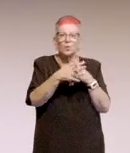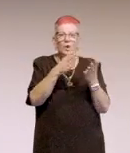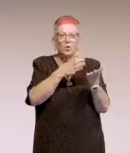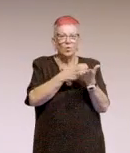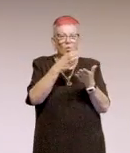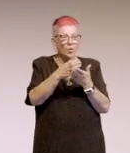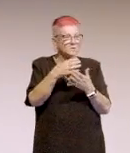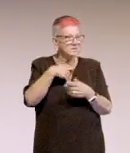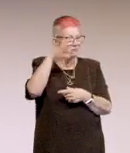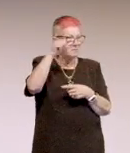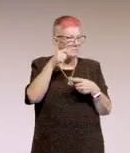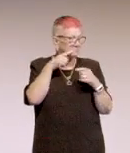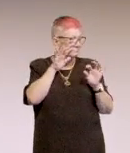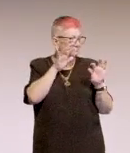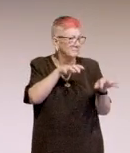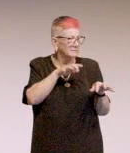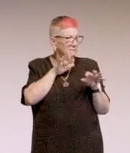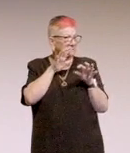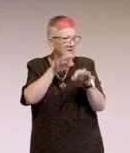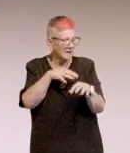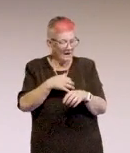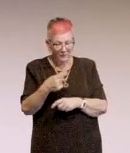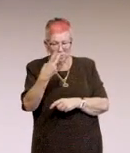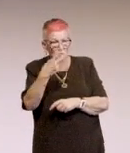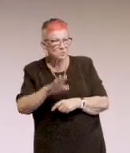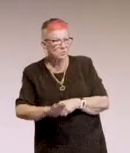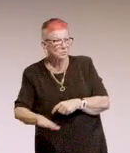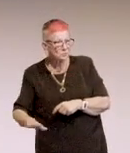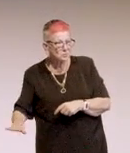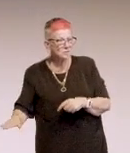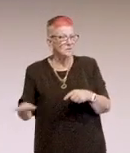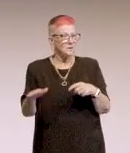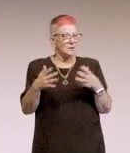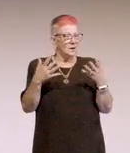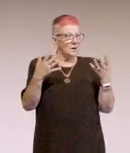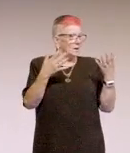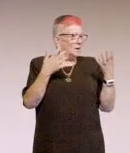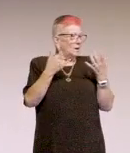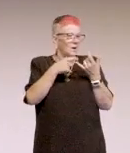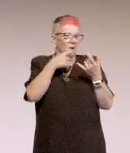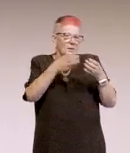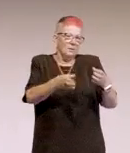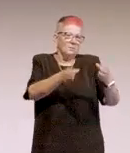and I remember crying through it a lot because I had two little kids and it was quite hard to do.